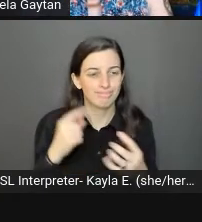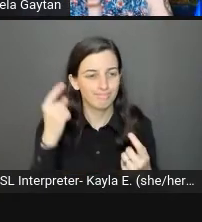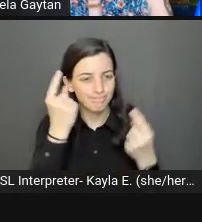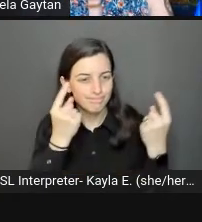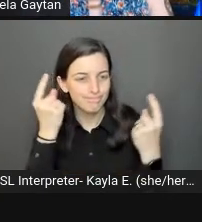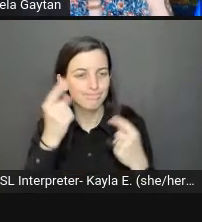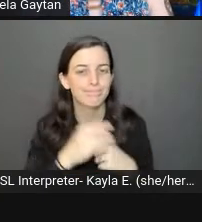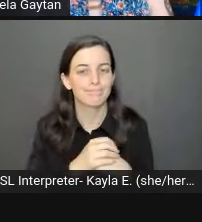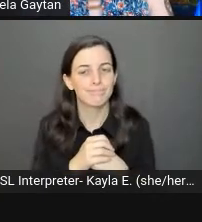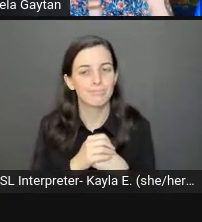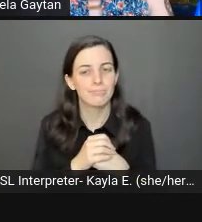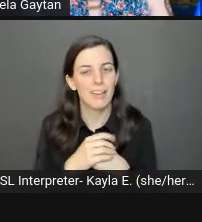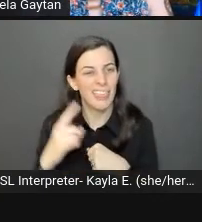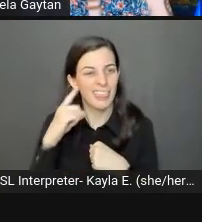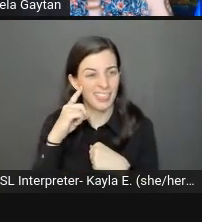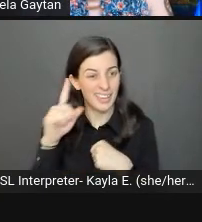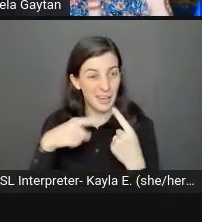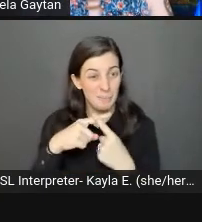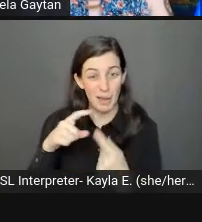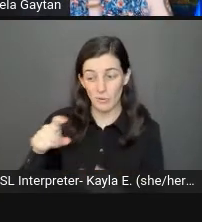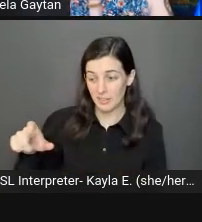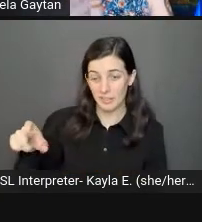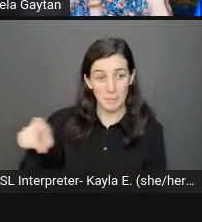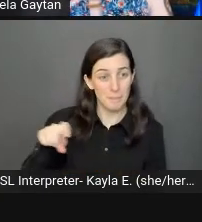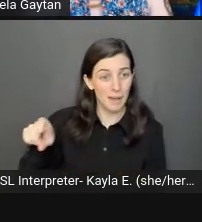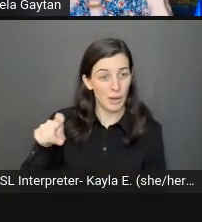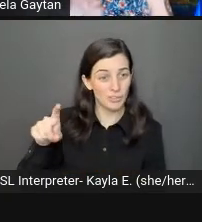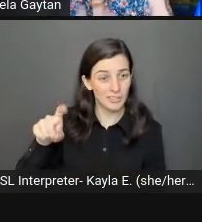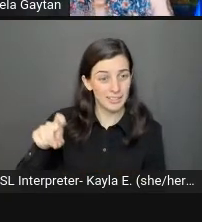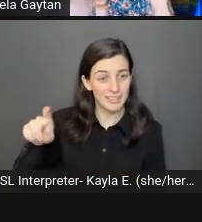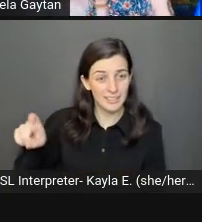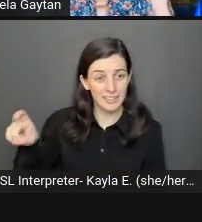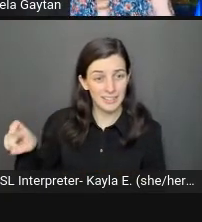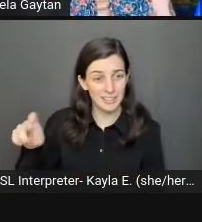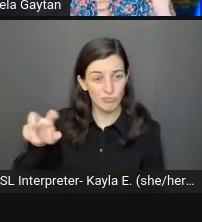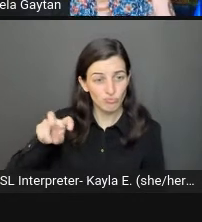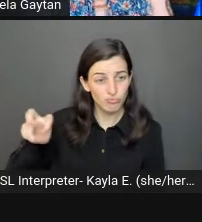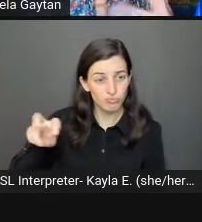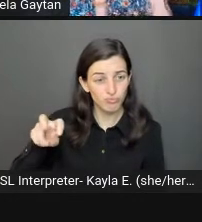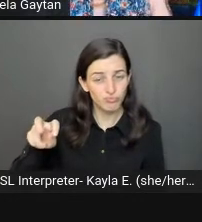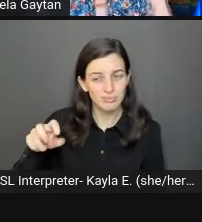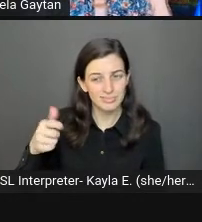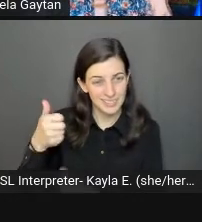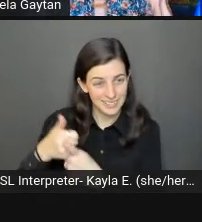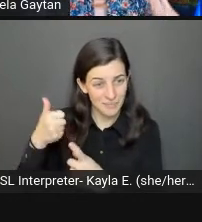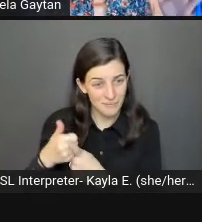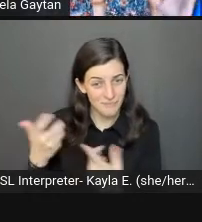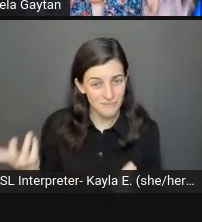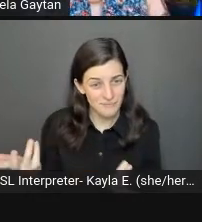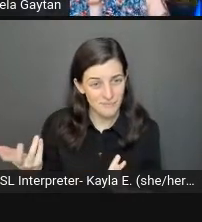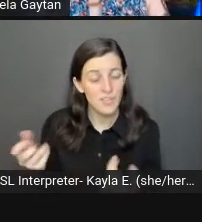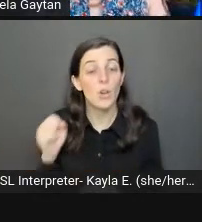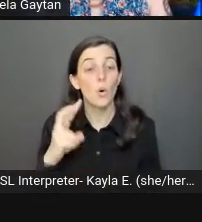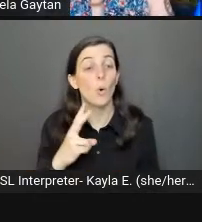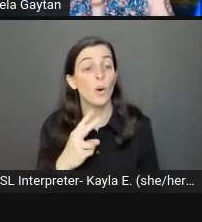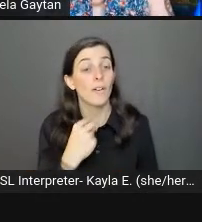Think about people that may have to use voice to speech to be able to interact and they can't type or use a mouse.